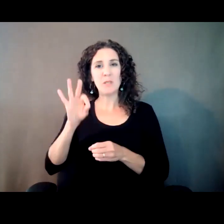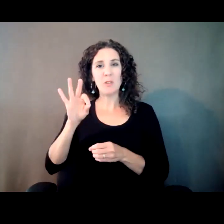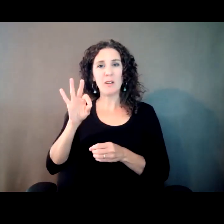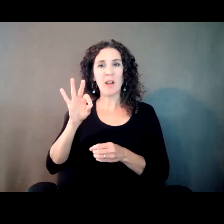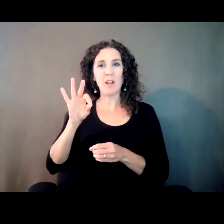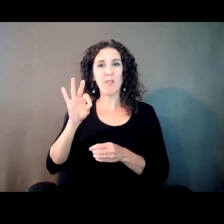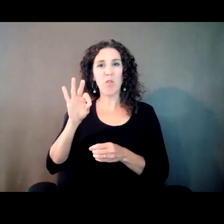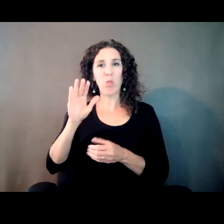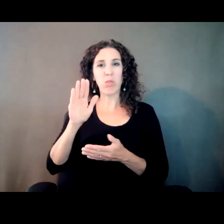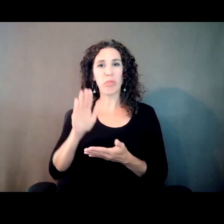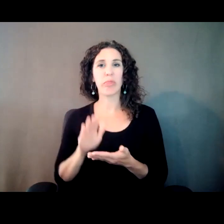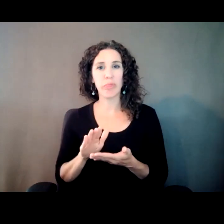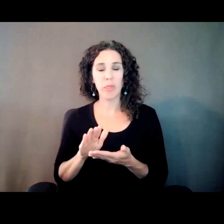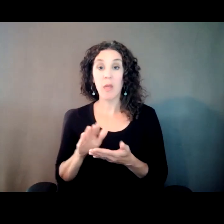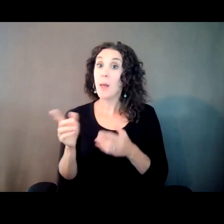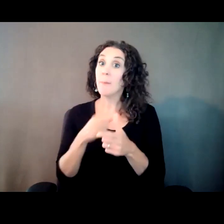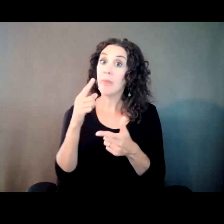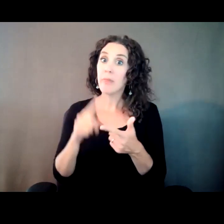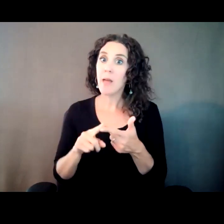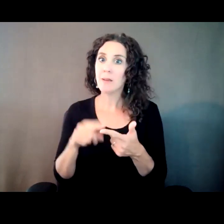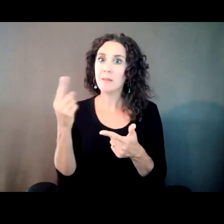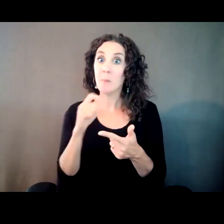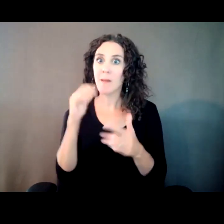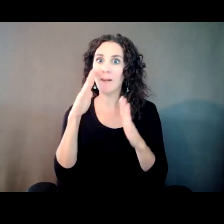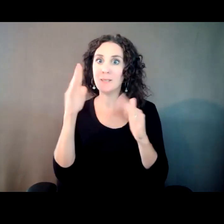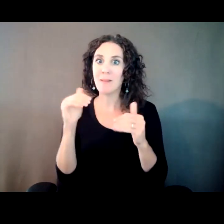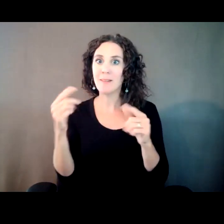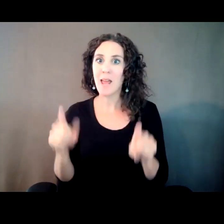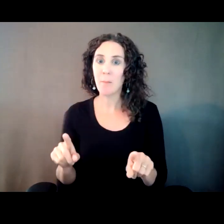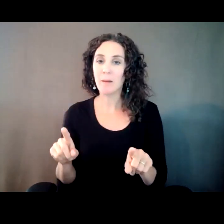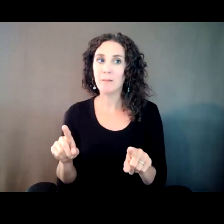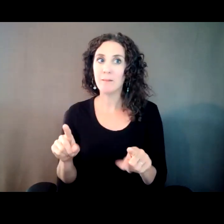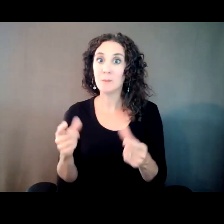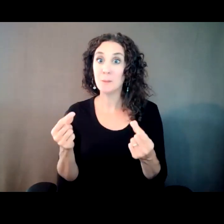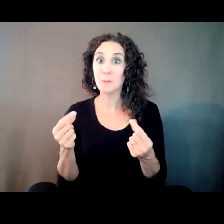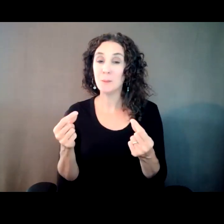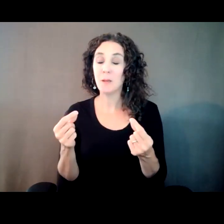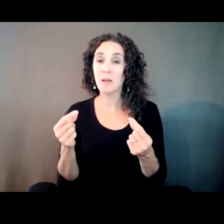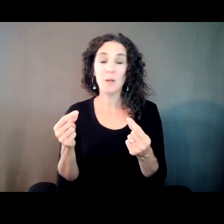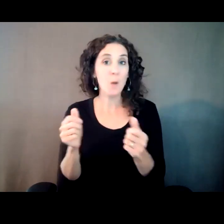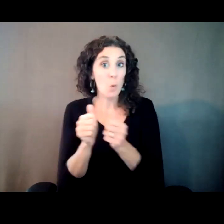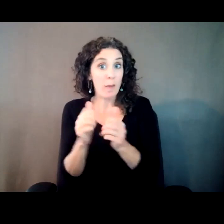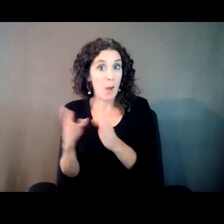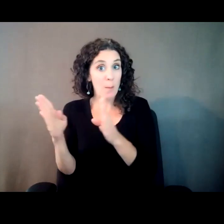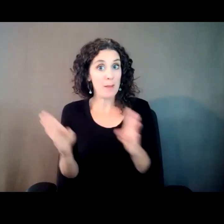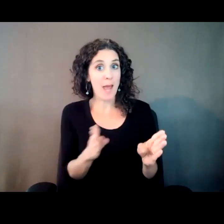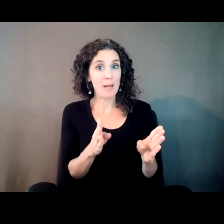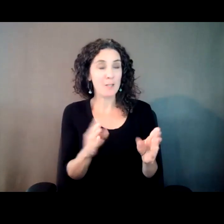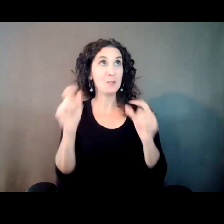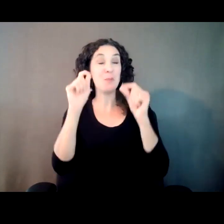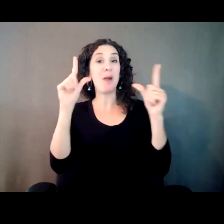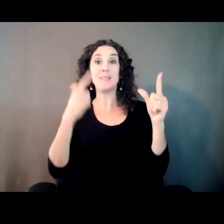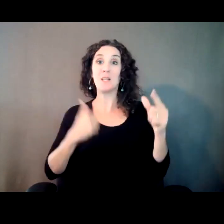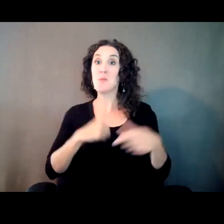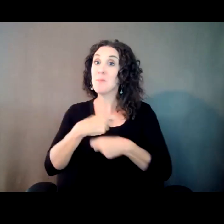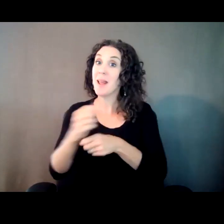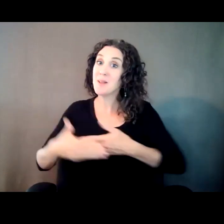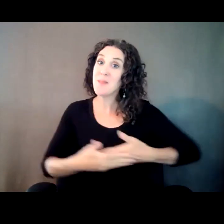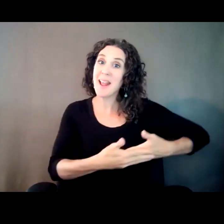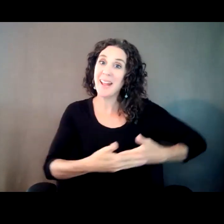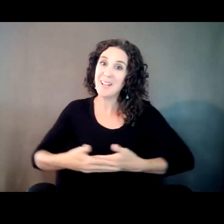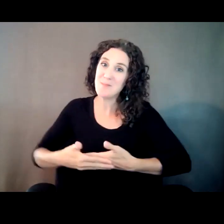And then the unexpected happened. We unintentionally and yeah surprisingly made a baby. Which we